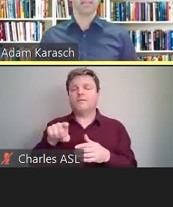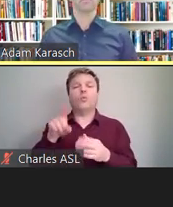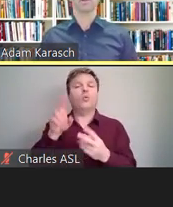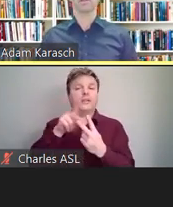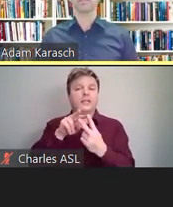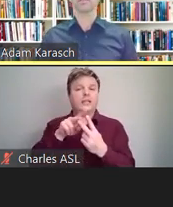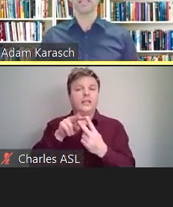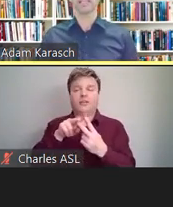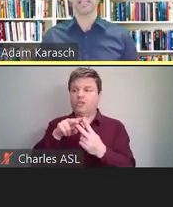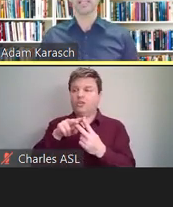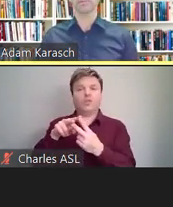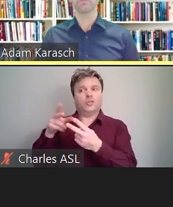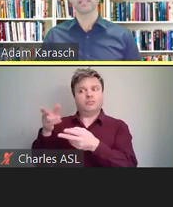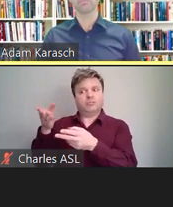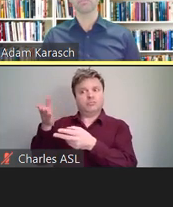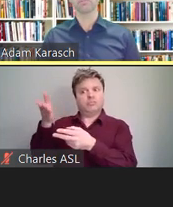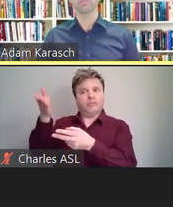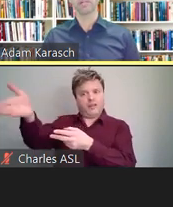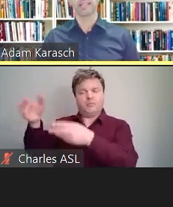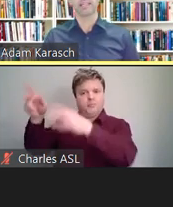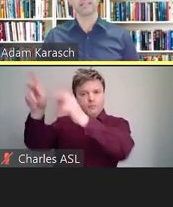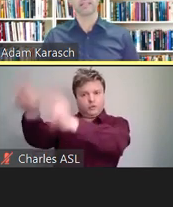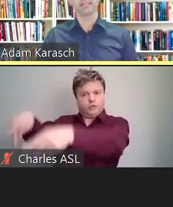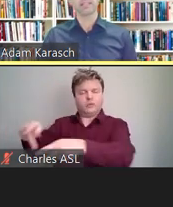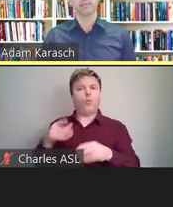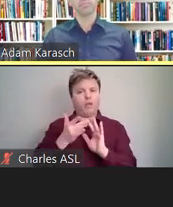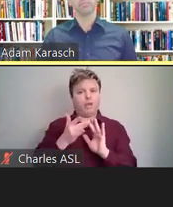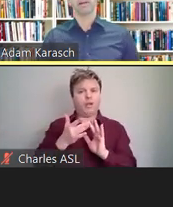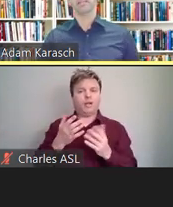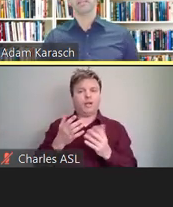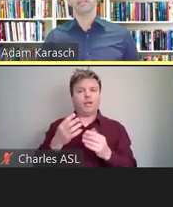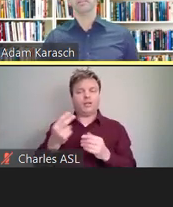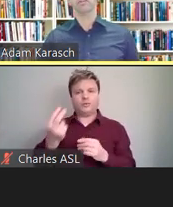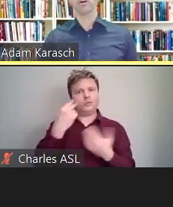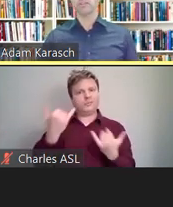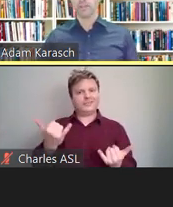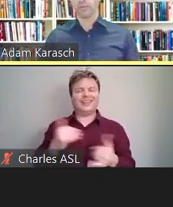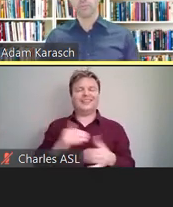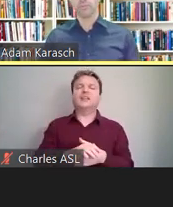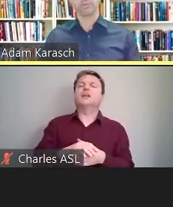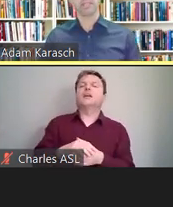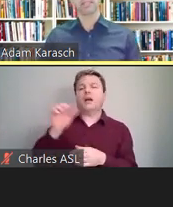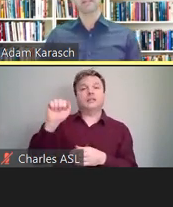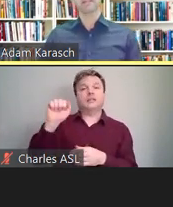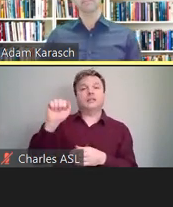American Sign Language, for example, or ASL, can be provided on-site or remotely,